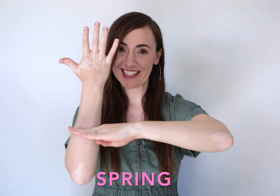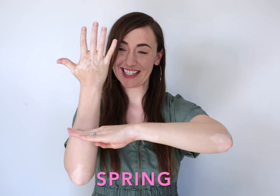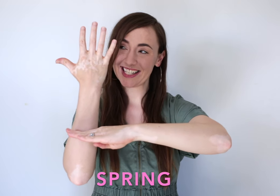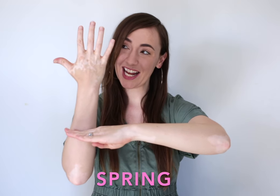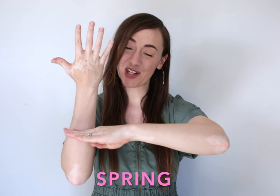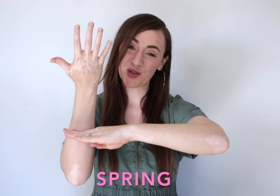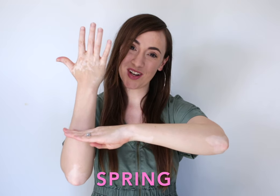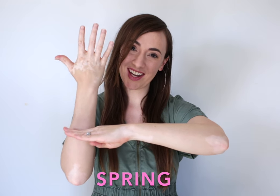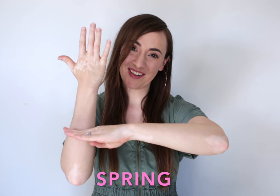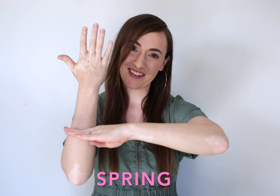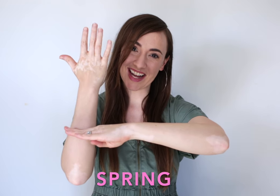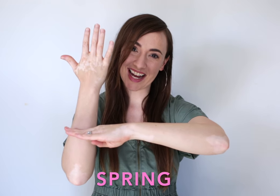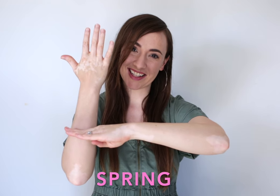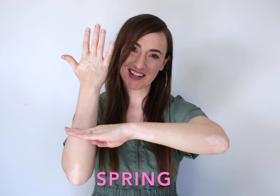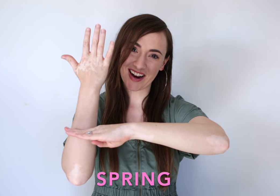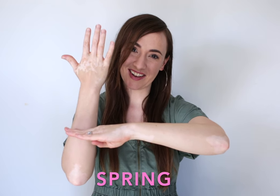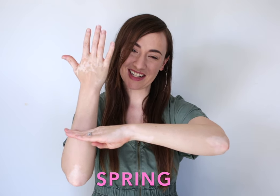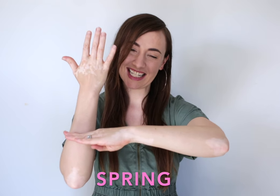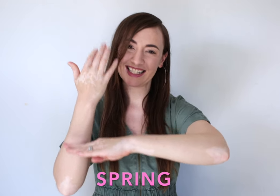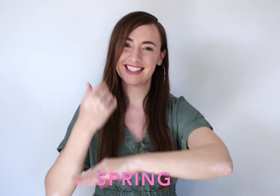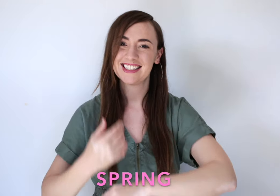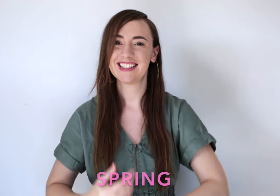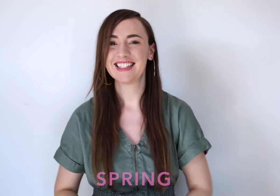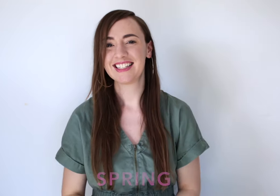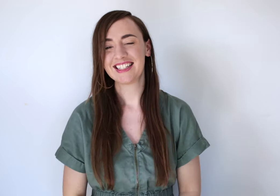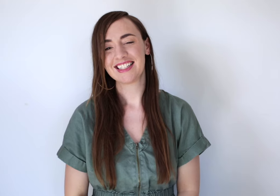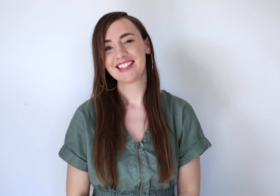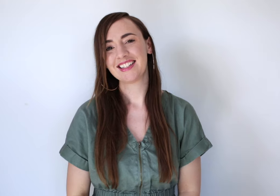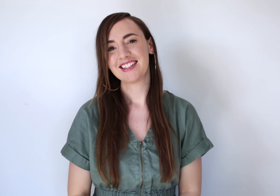Spring, just like a tree growing out of the ground.